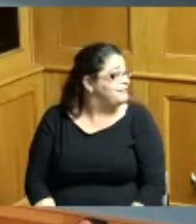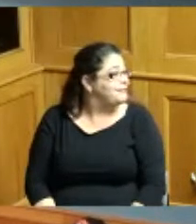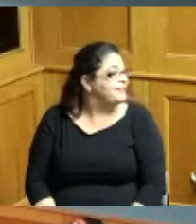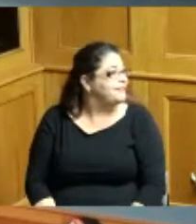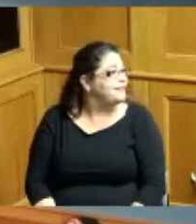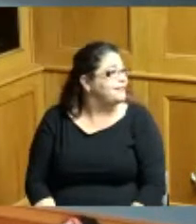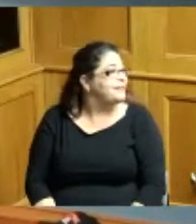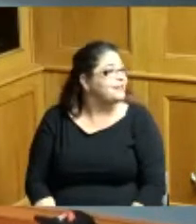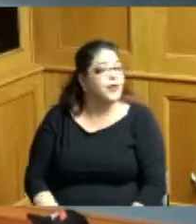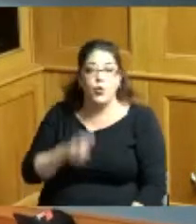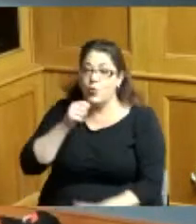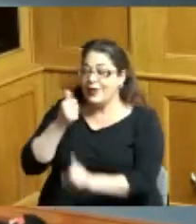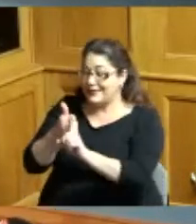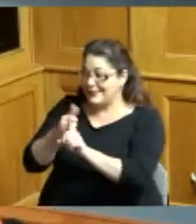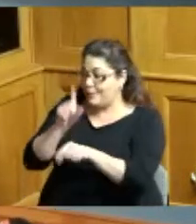by the way is in the orange and black